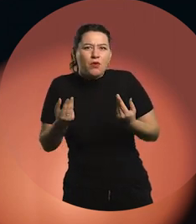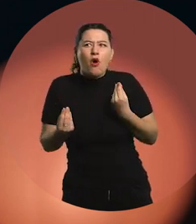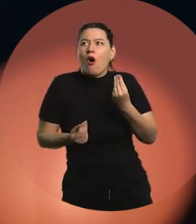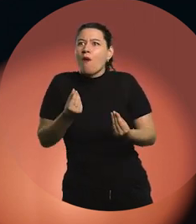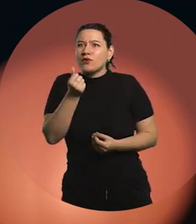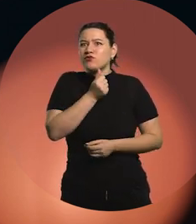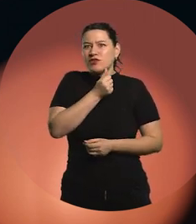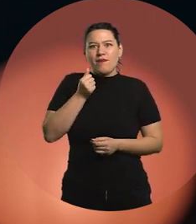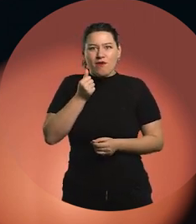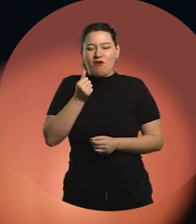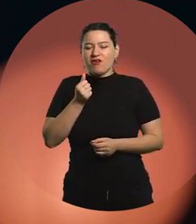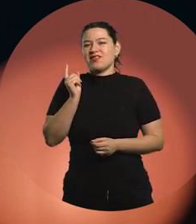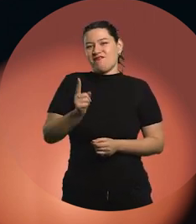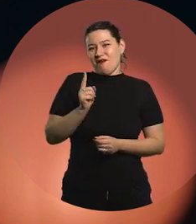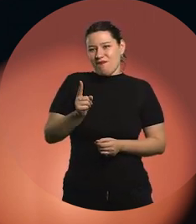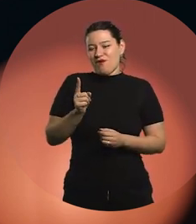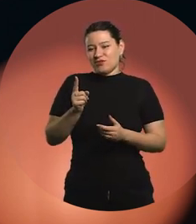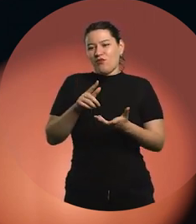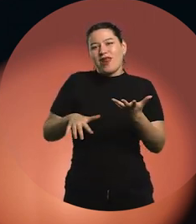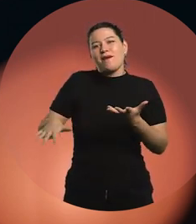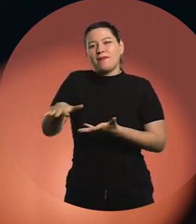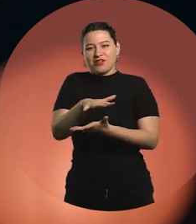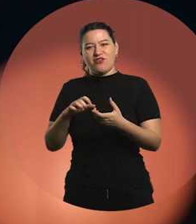We can create a space that opens possibilities.